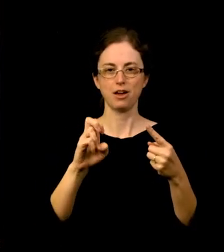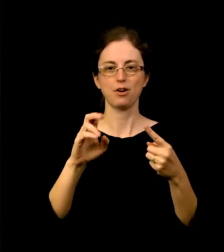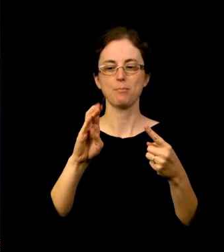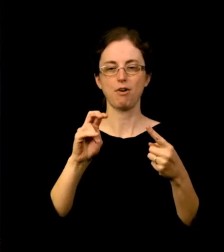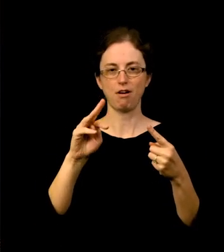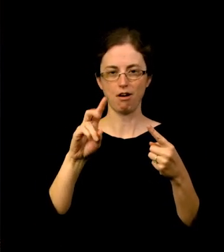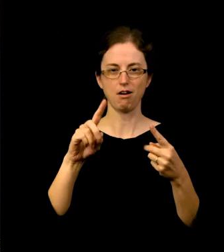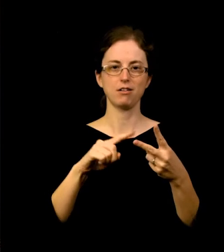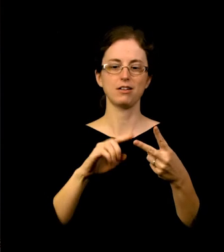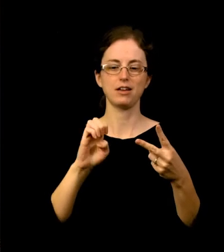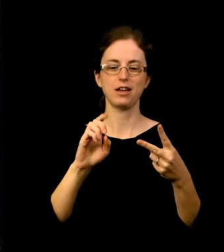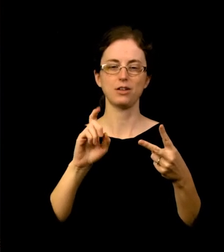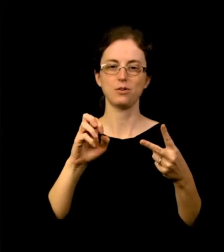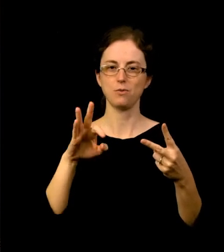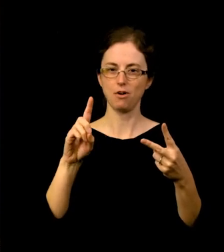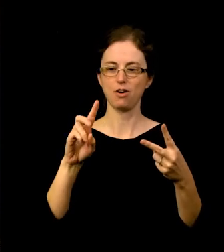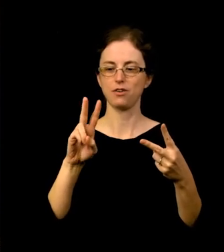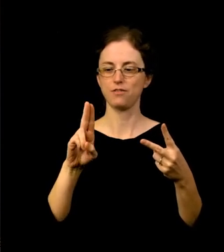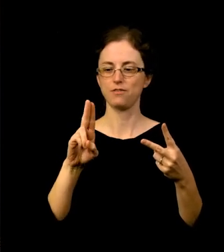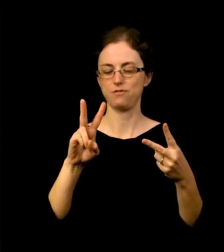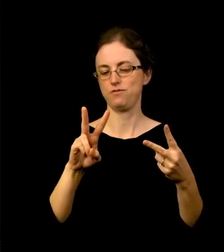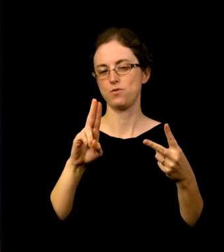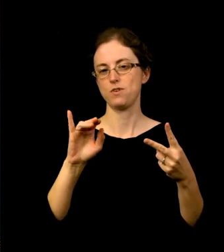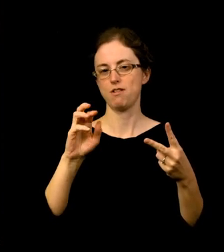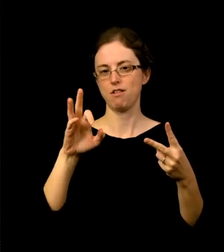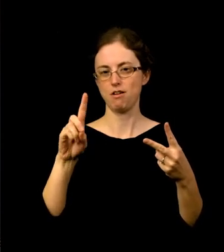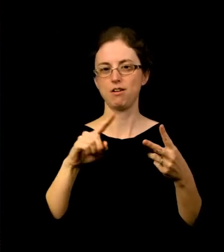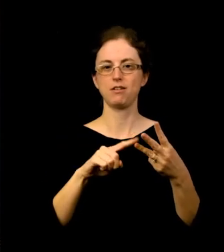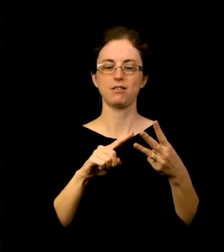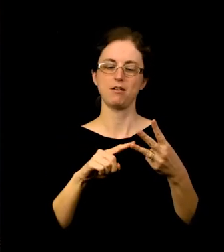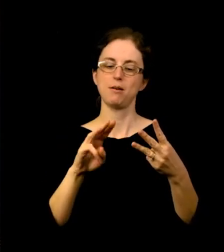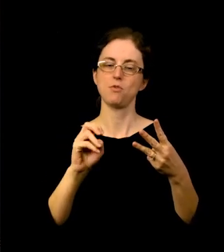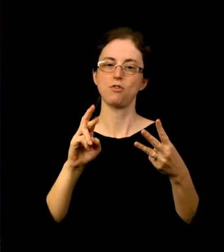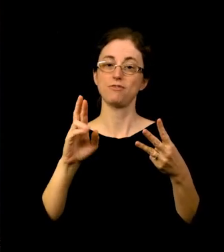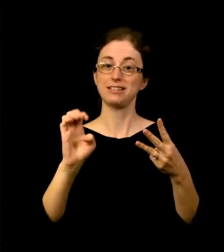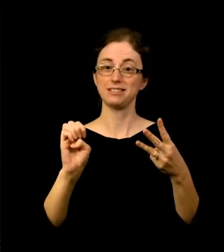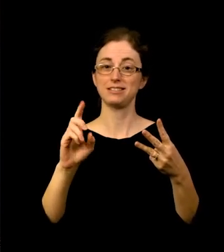Maurice Denis, and Félix Vallotton. Together they created an artistic brotherhood,